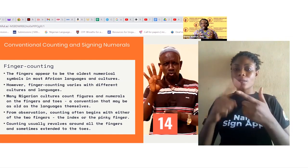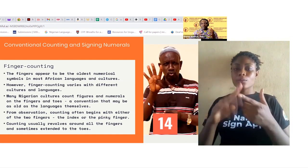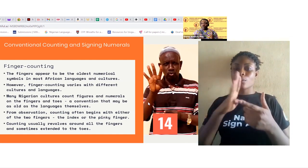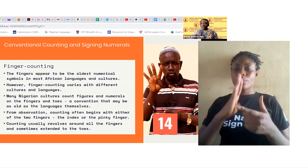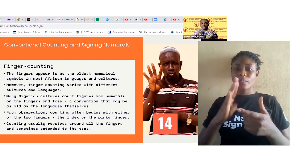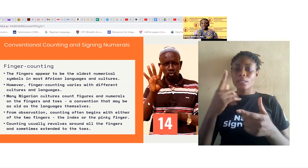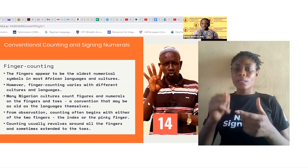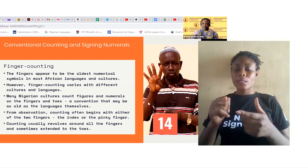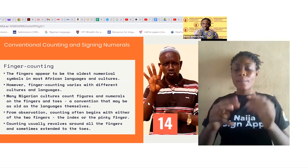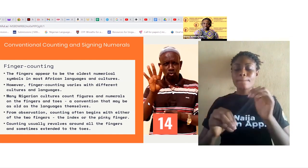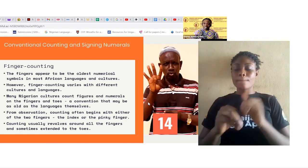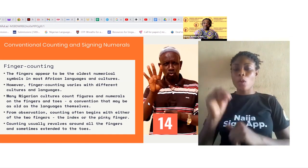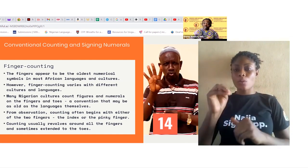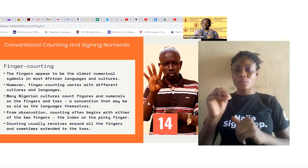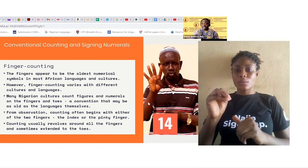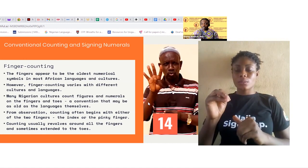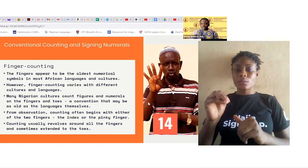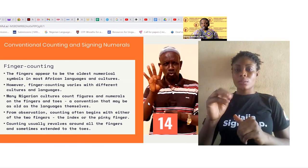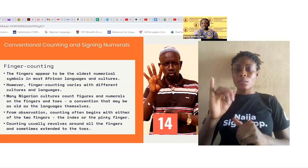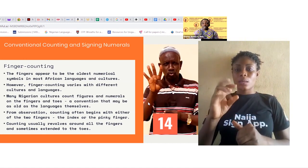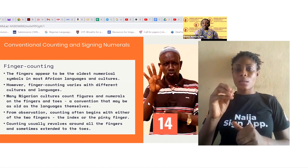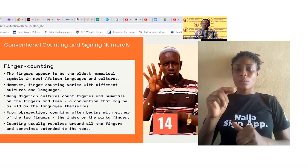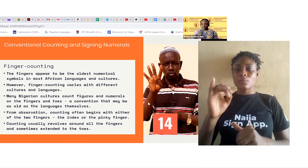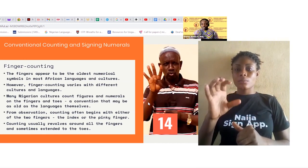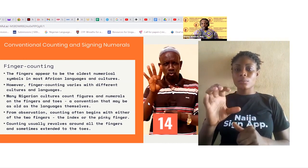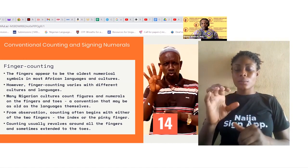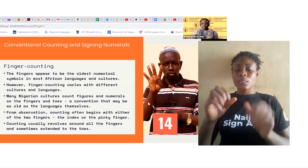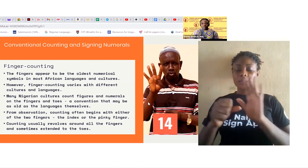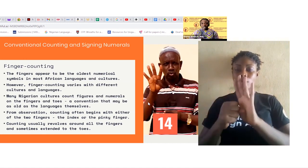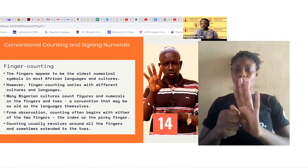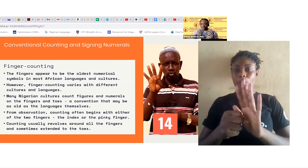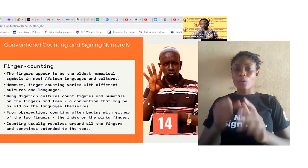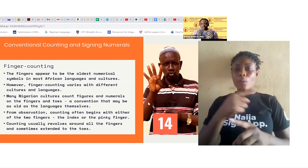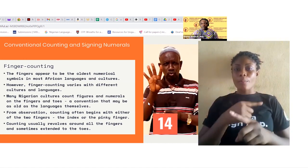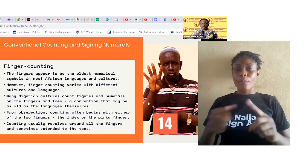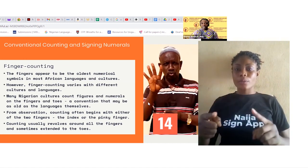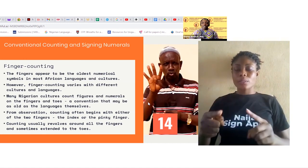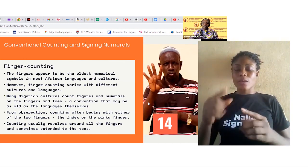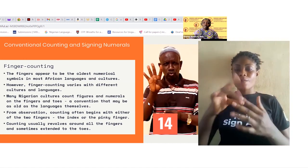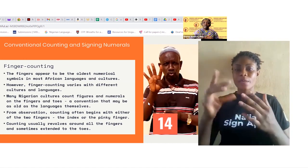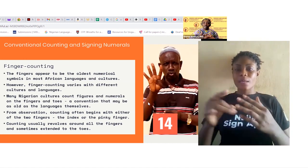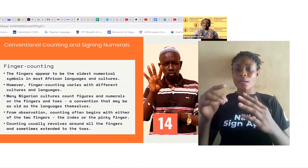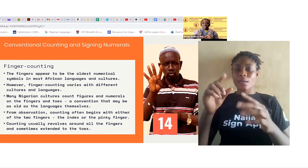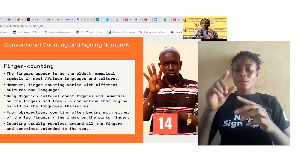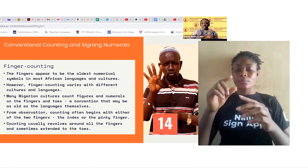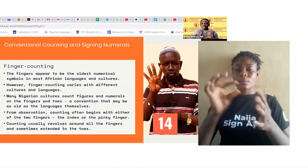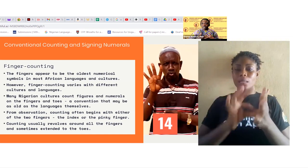in most African languages and cultures, however finger counting varies with different